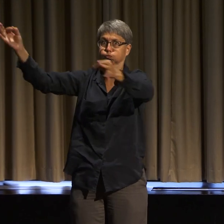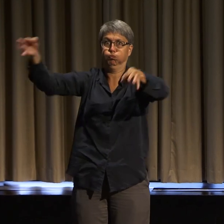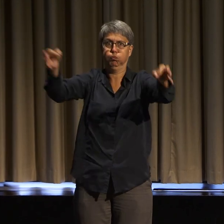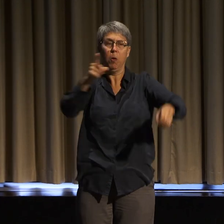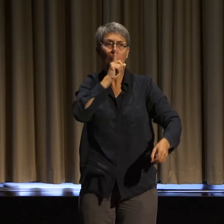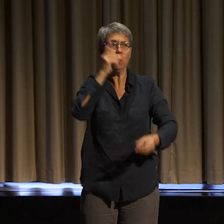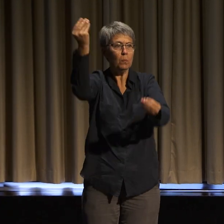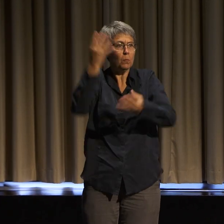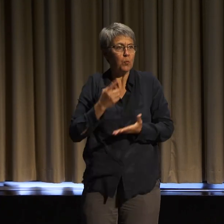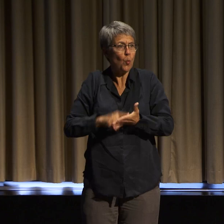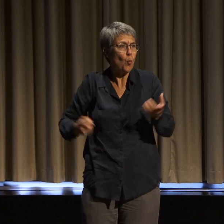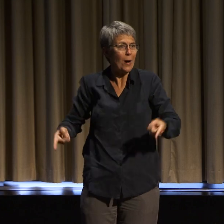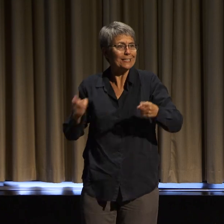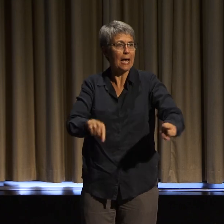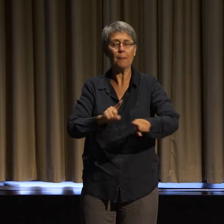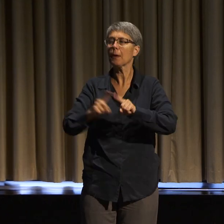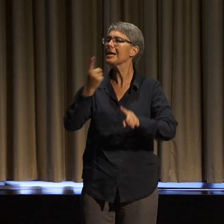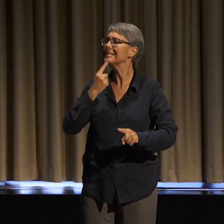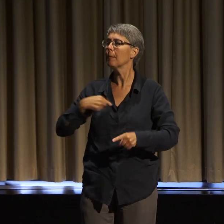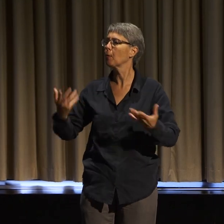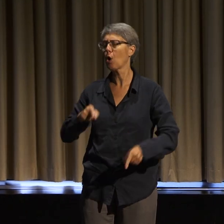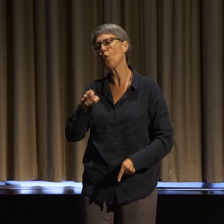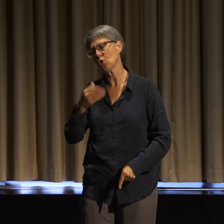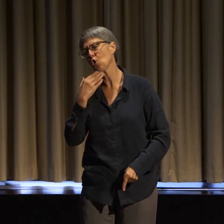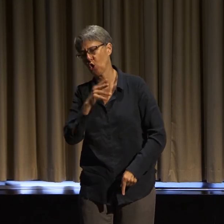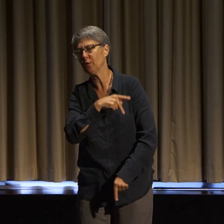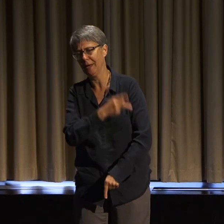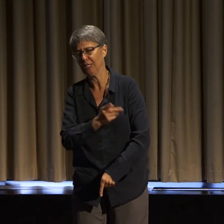And I feel like the connections between good patient